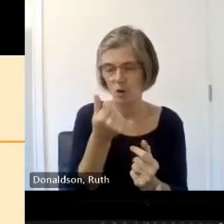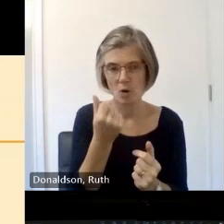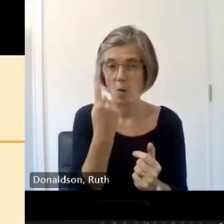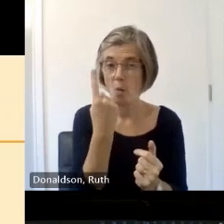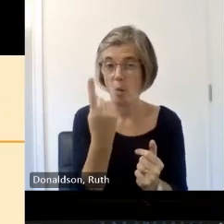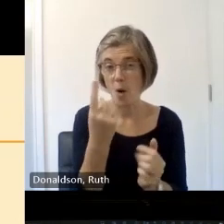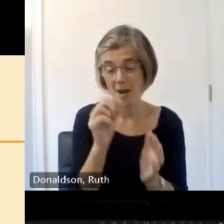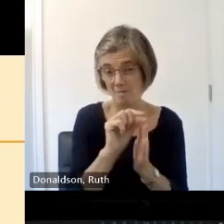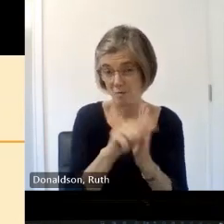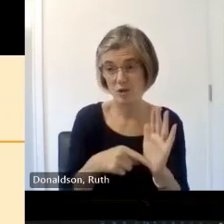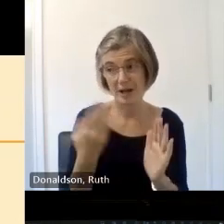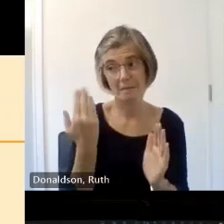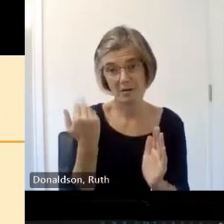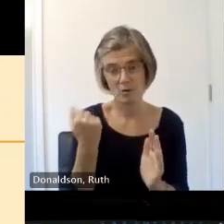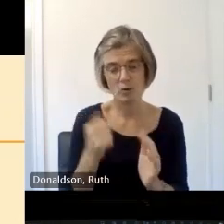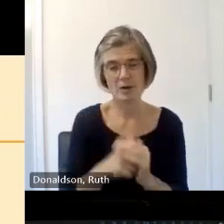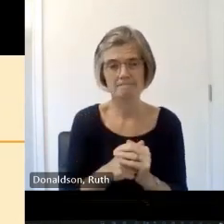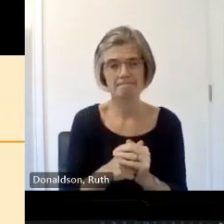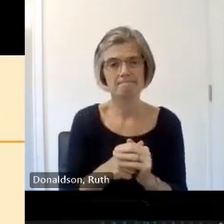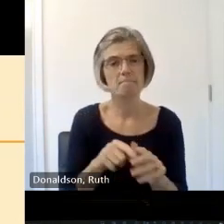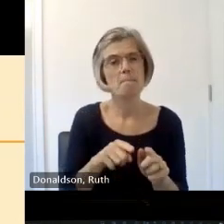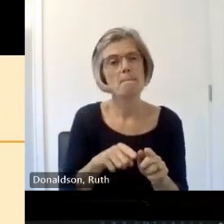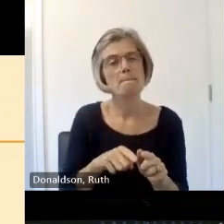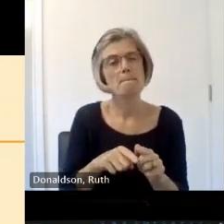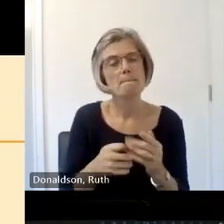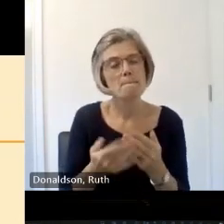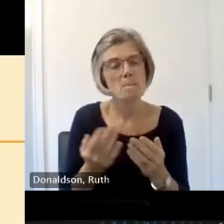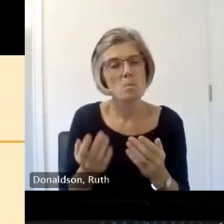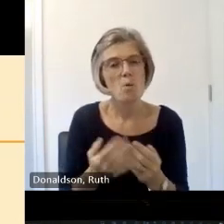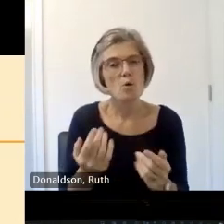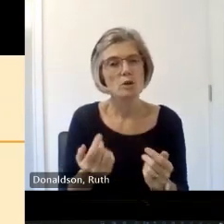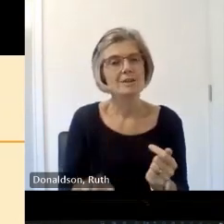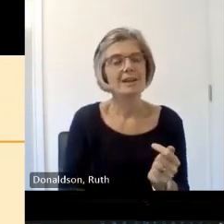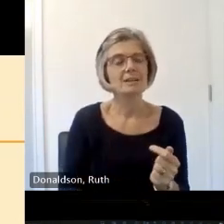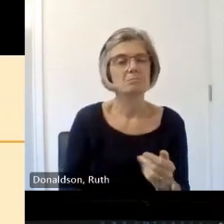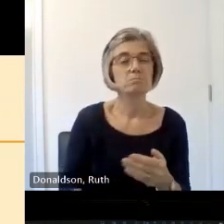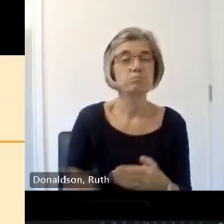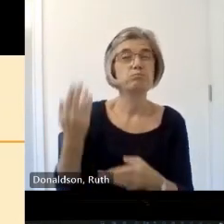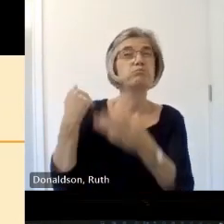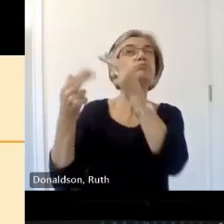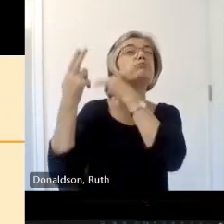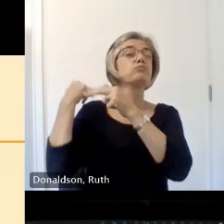has been done was done in the antiquarian period where there was sort of sketch notes which some